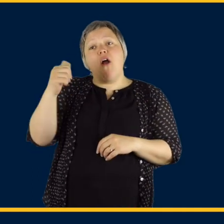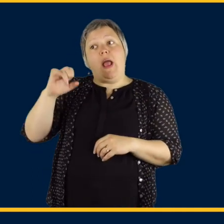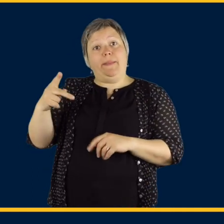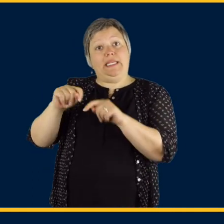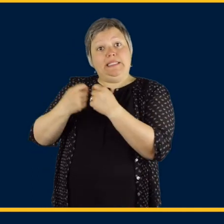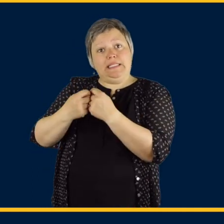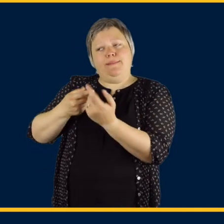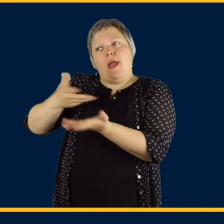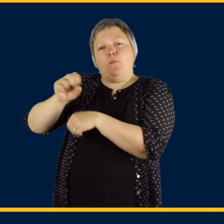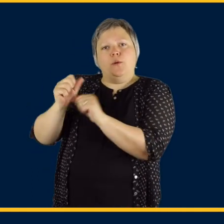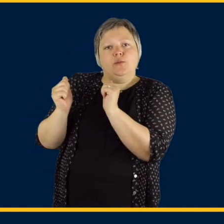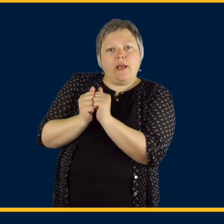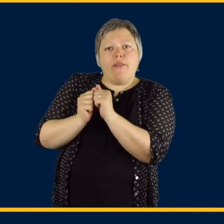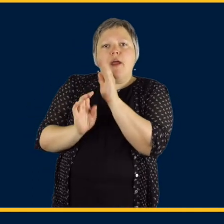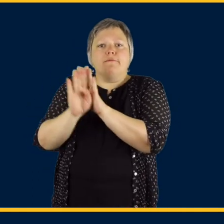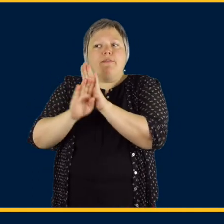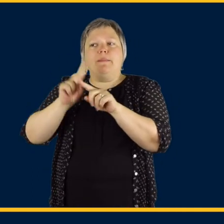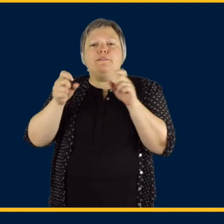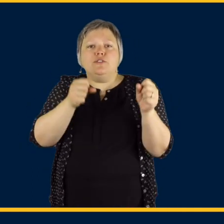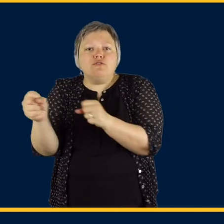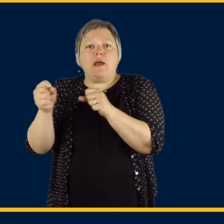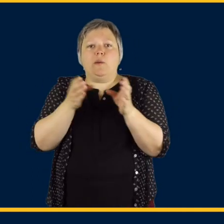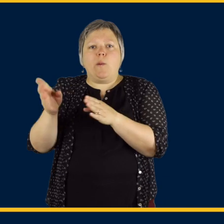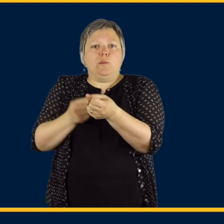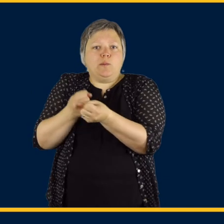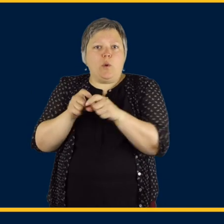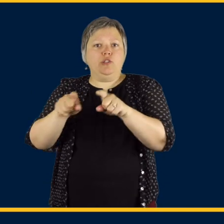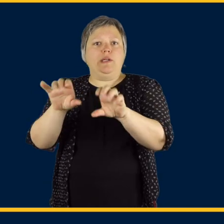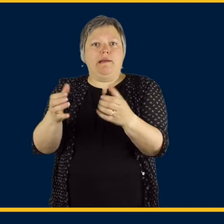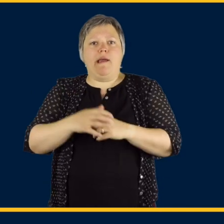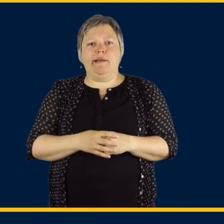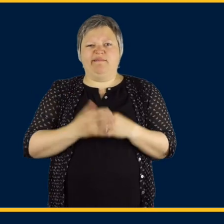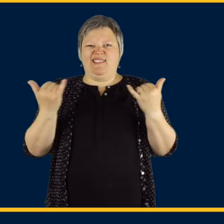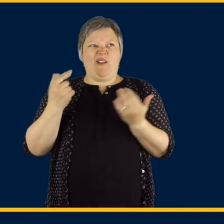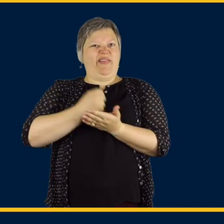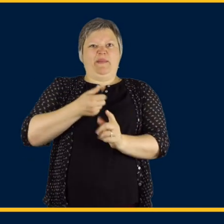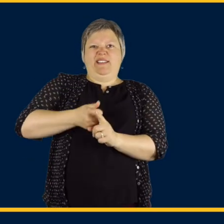We also consult with the IEP team by providing strategies and ways to support the student in class.